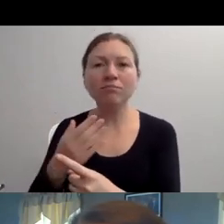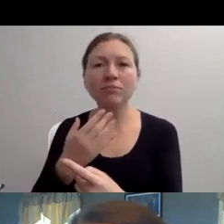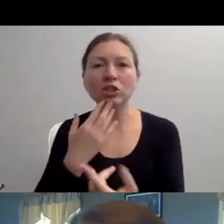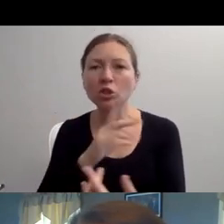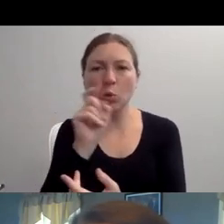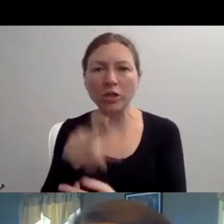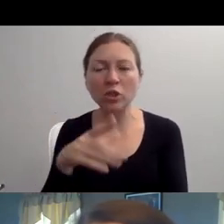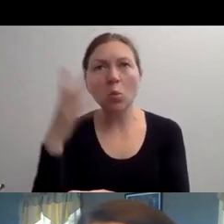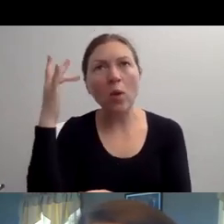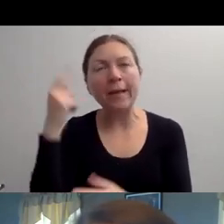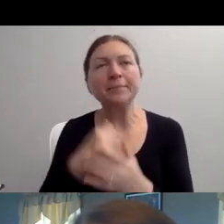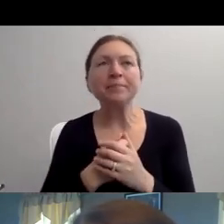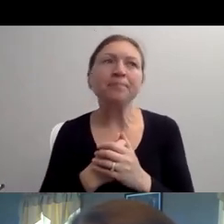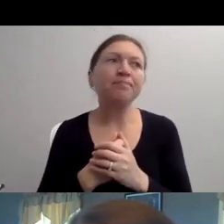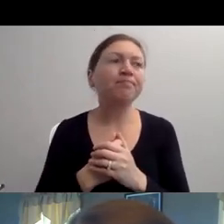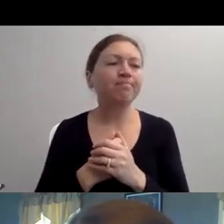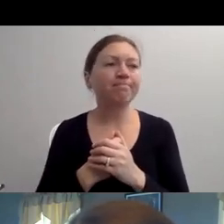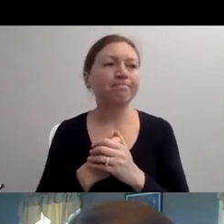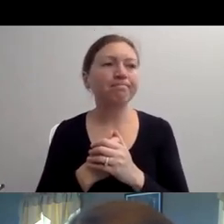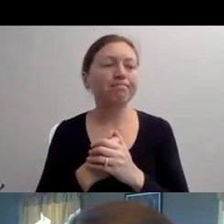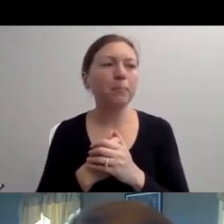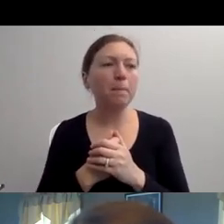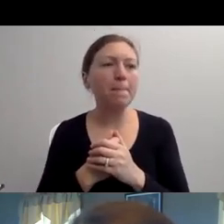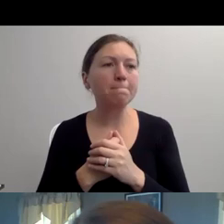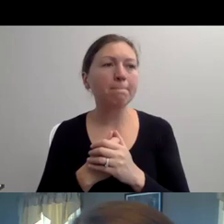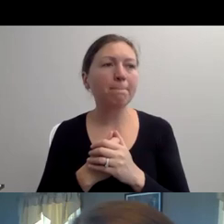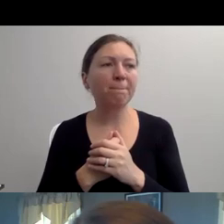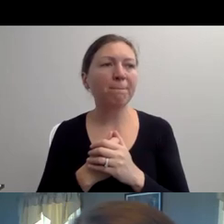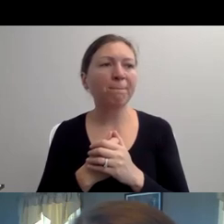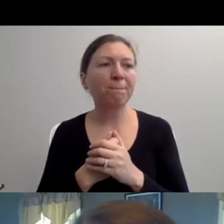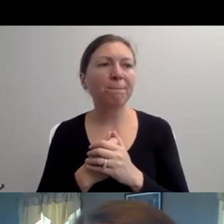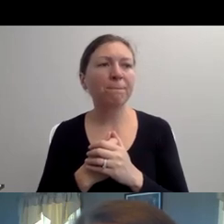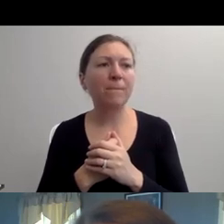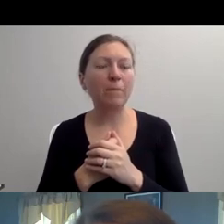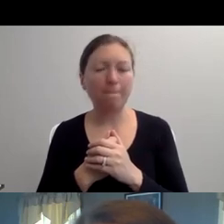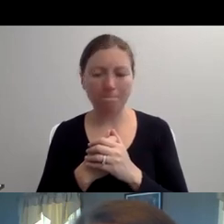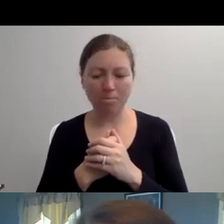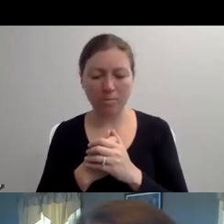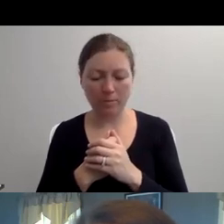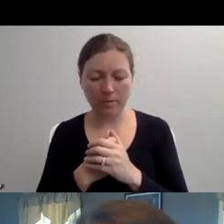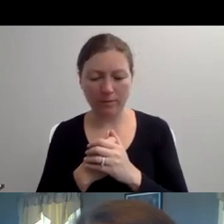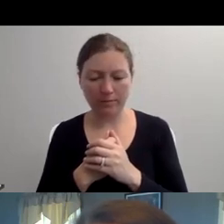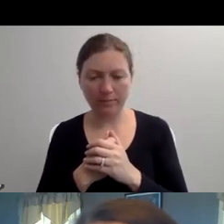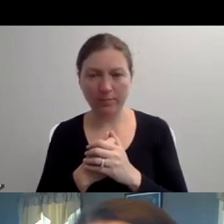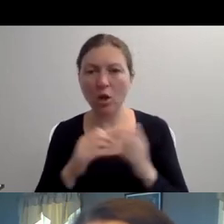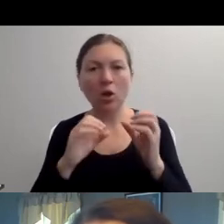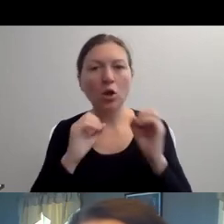AND EVEN IF YOU ARE OFFENDED AND EVEN IF THEY SAY SOMETHING REALLY OFFENSIVE, THEY PROBABLY